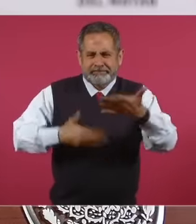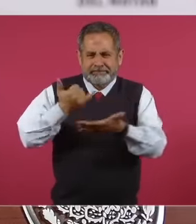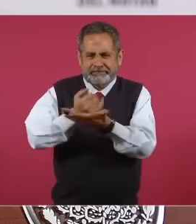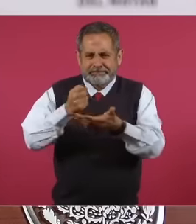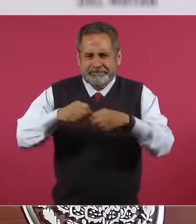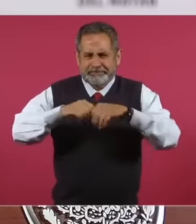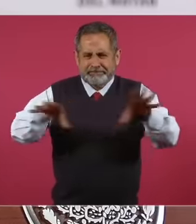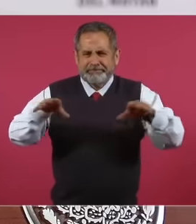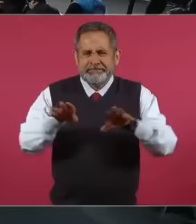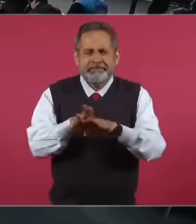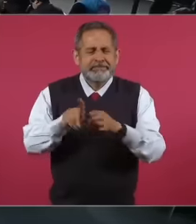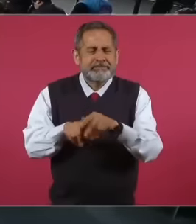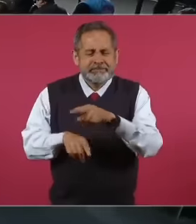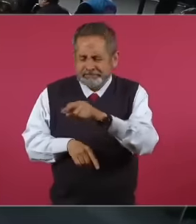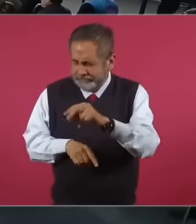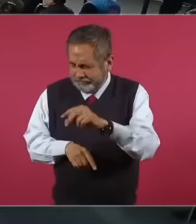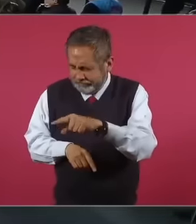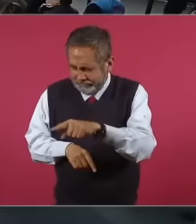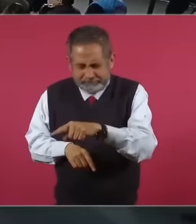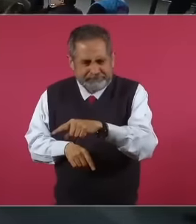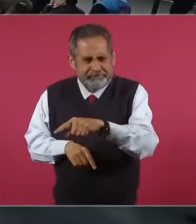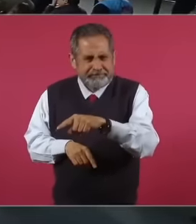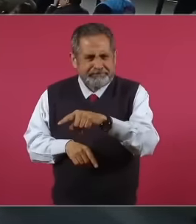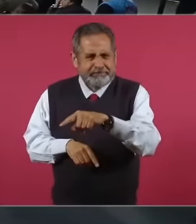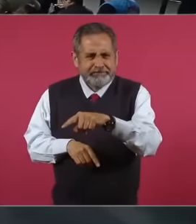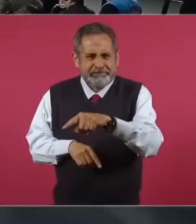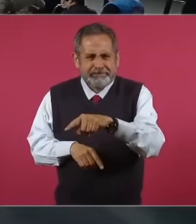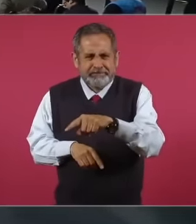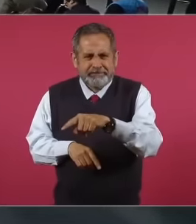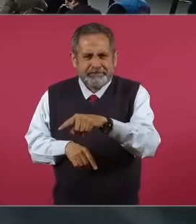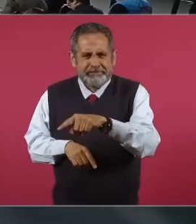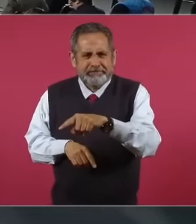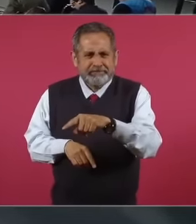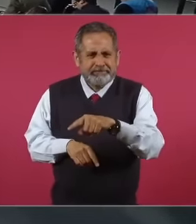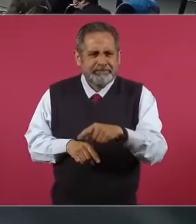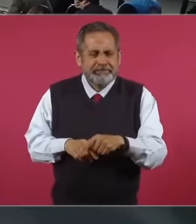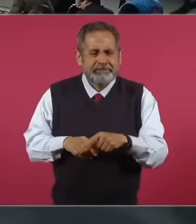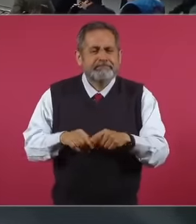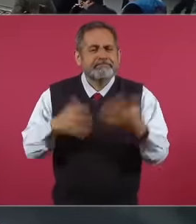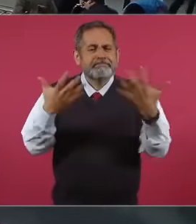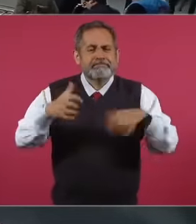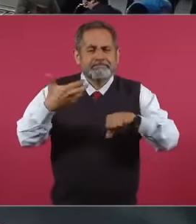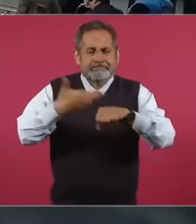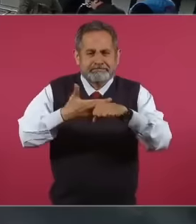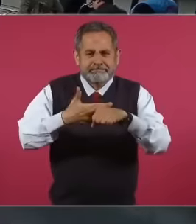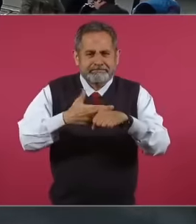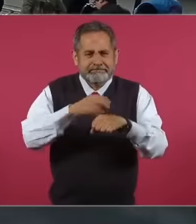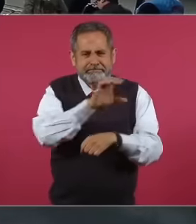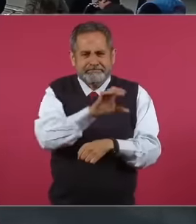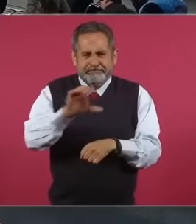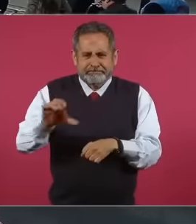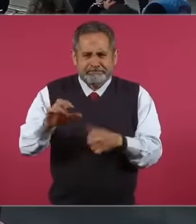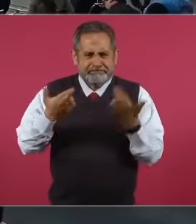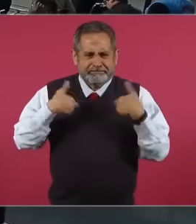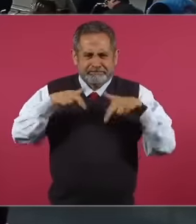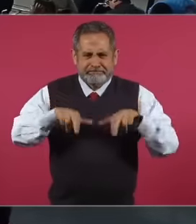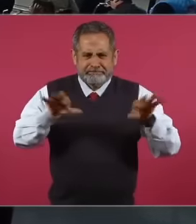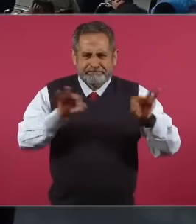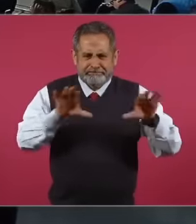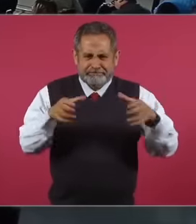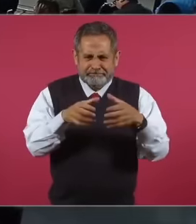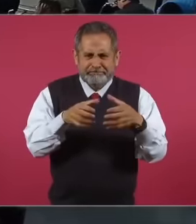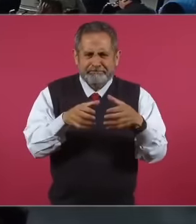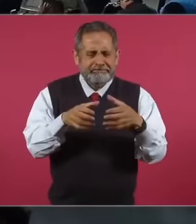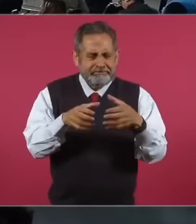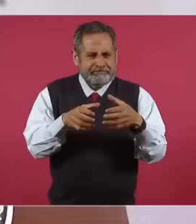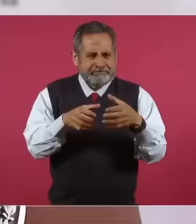of the coordinated business council, look at what they are asking for